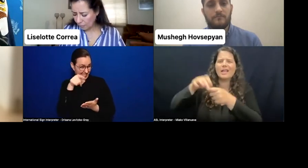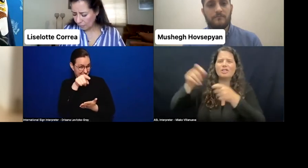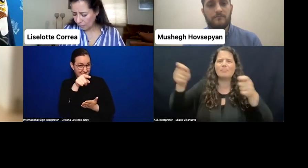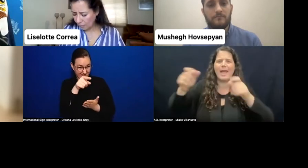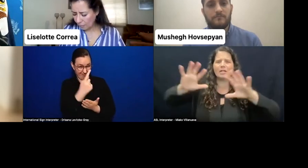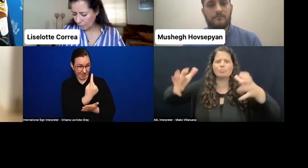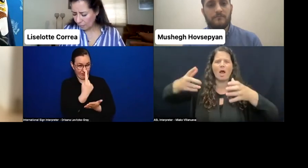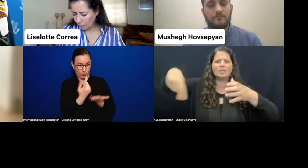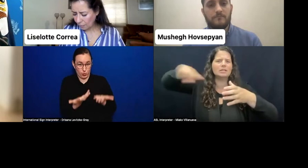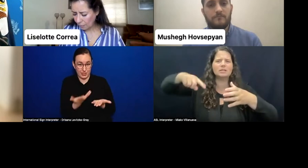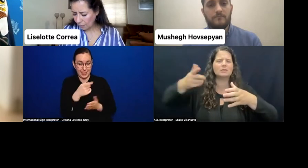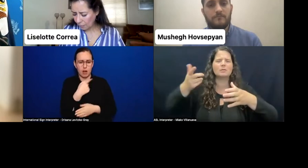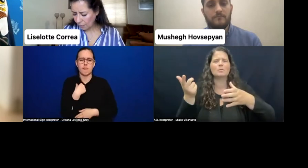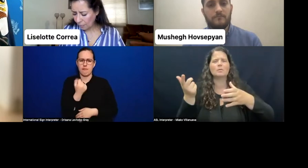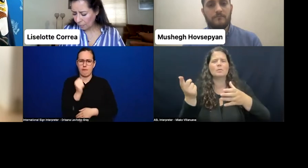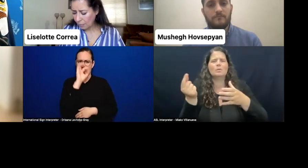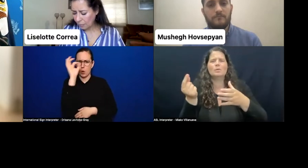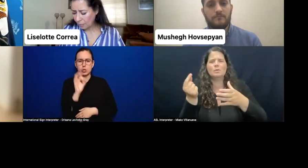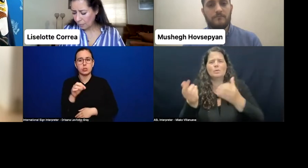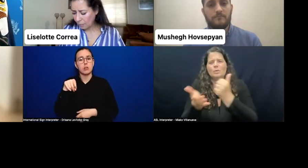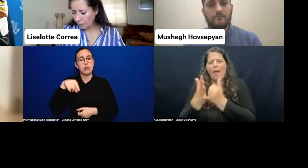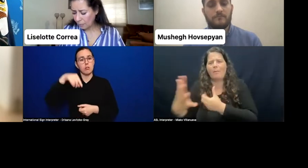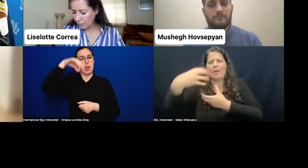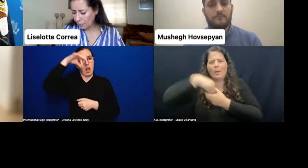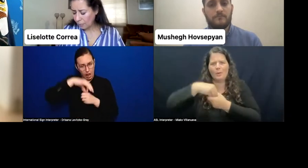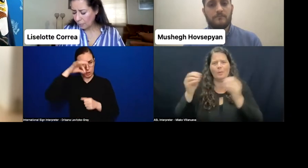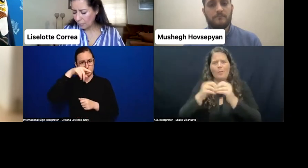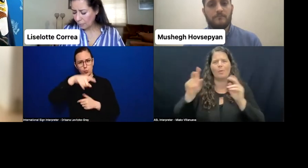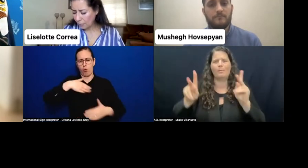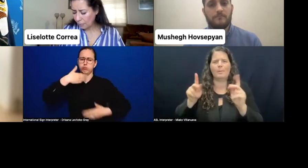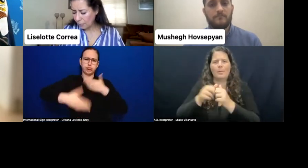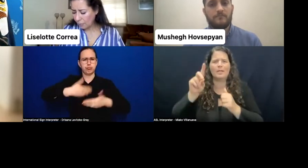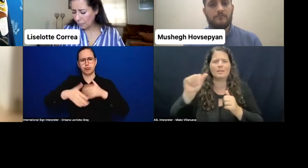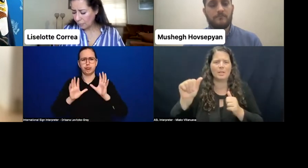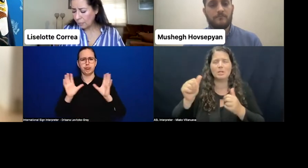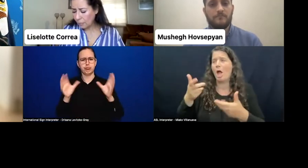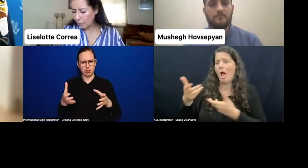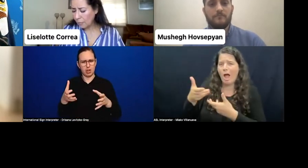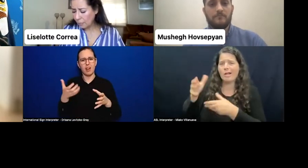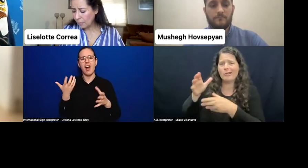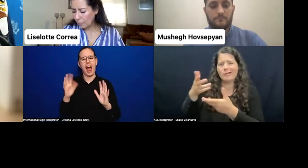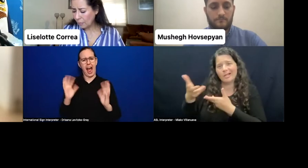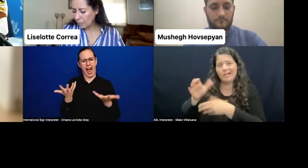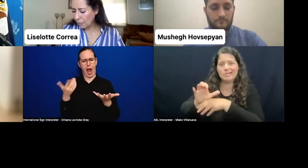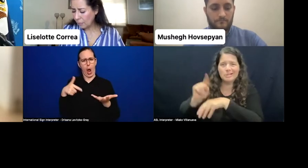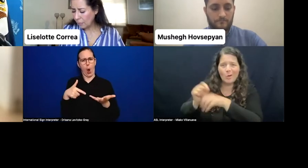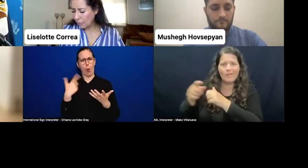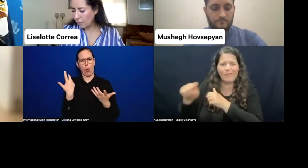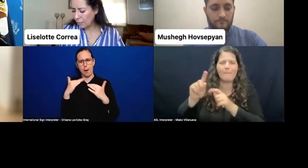to include persons with disabilities in addition to consulting with them?" Wasn't that-- oh, sorry, yeah?